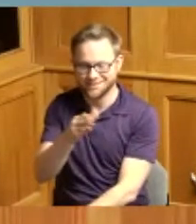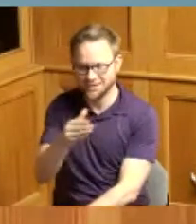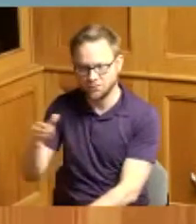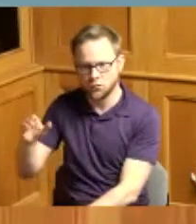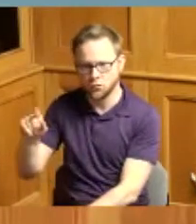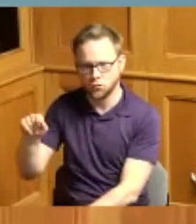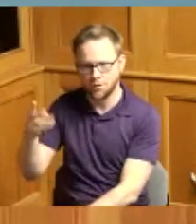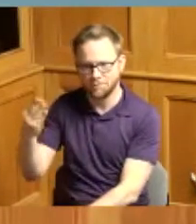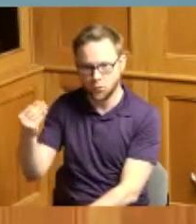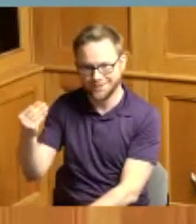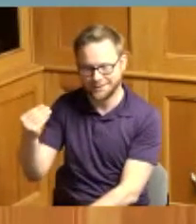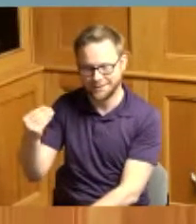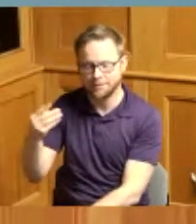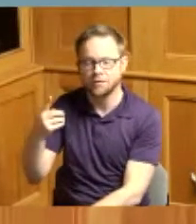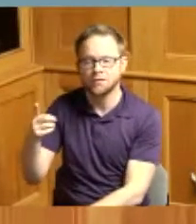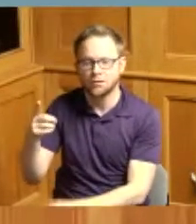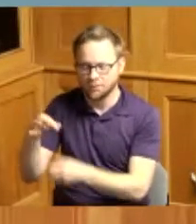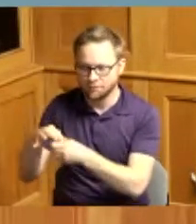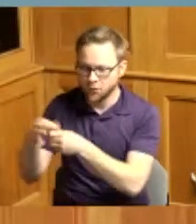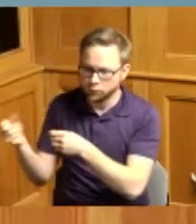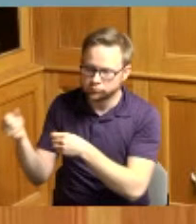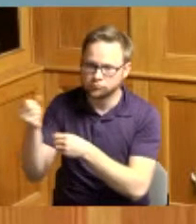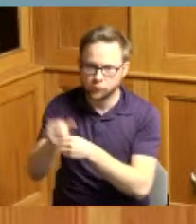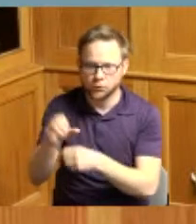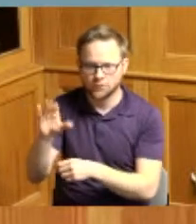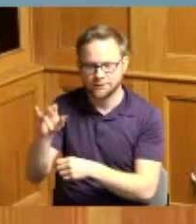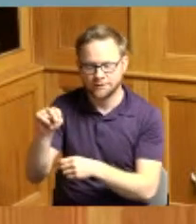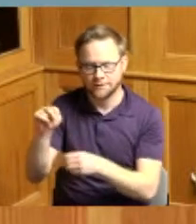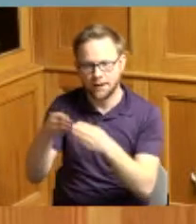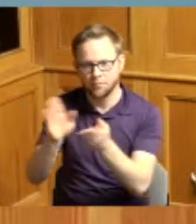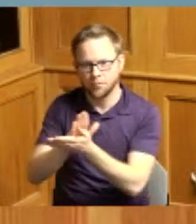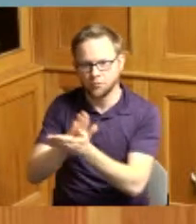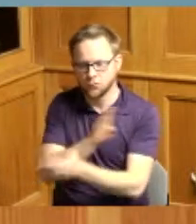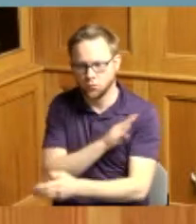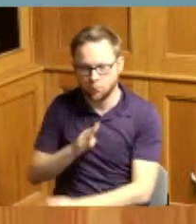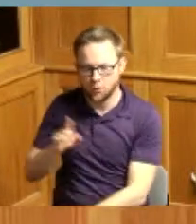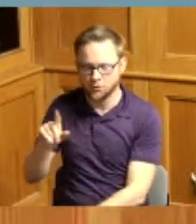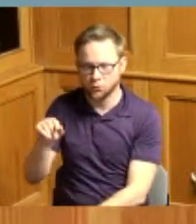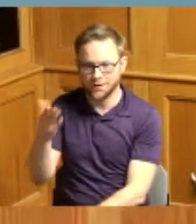she was elected the Cincinnati public school board in 2015 and has served as President